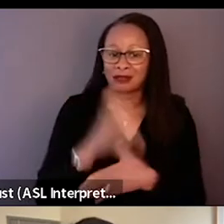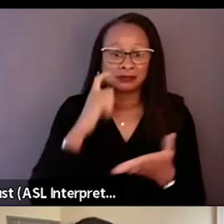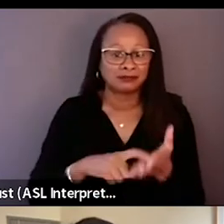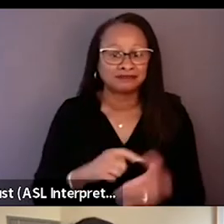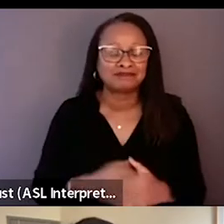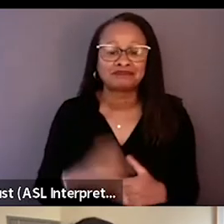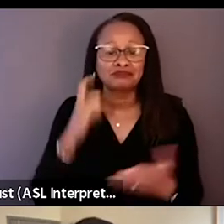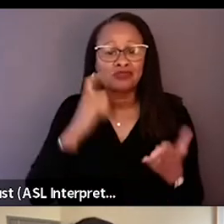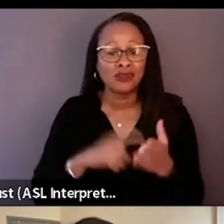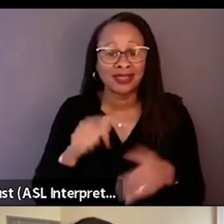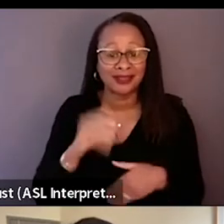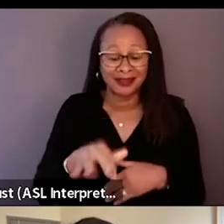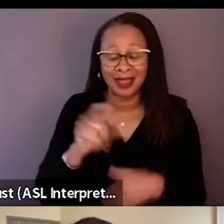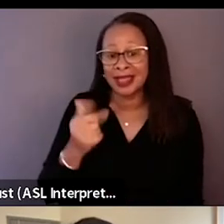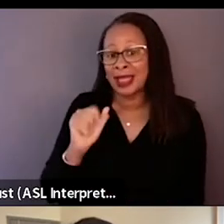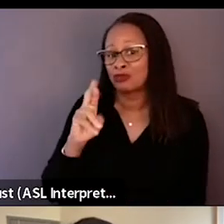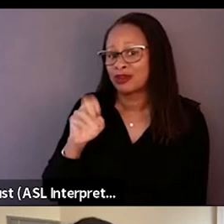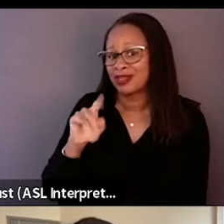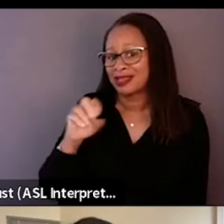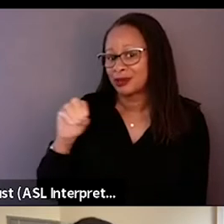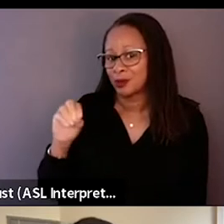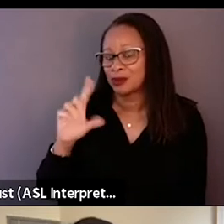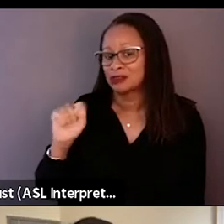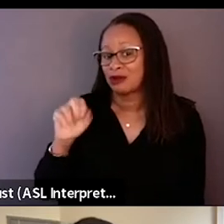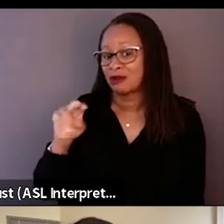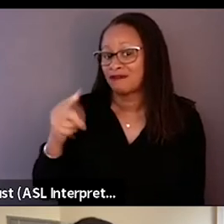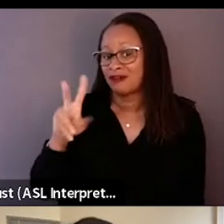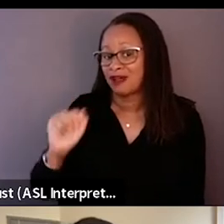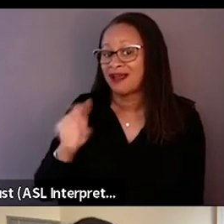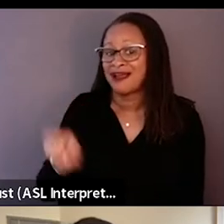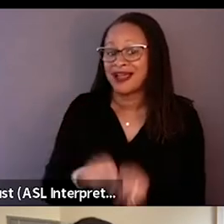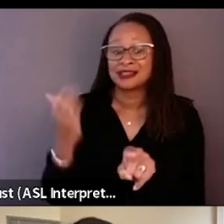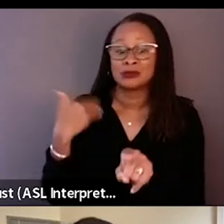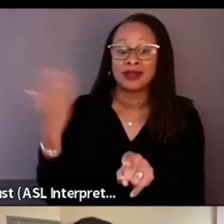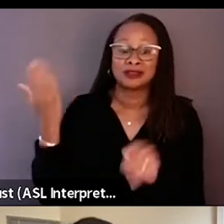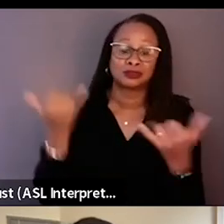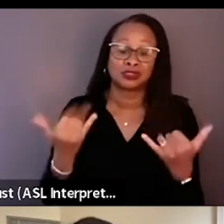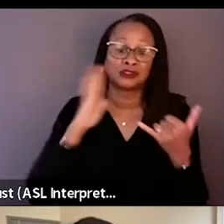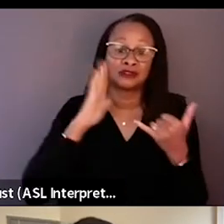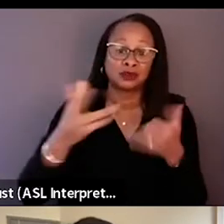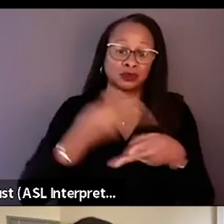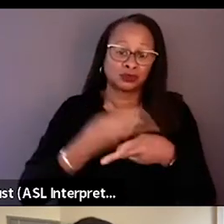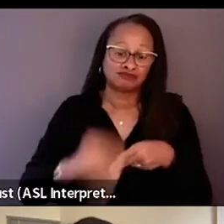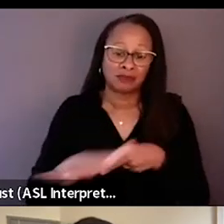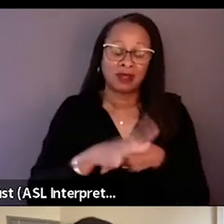We recognize the Gabriellino Tongva as the past, present, and future caretakers of the land, water,